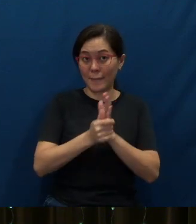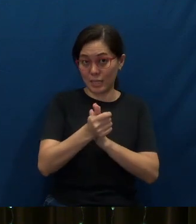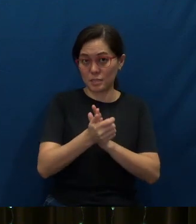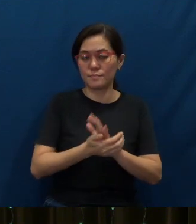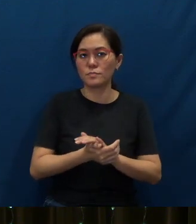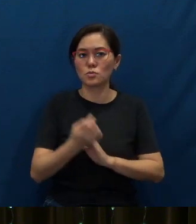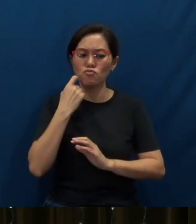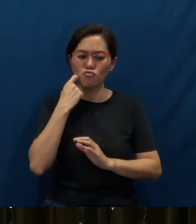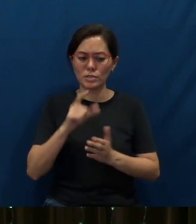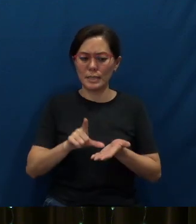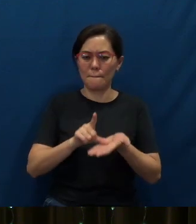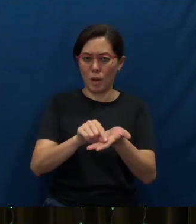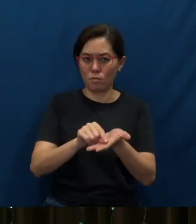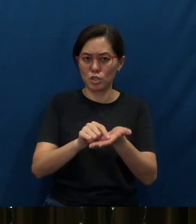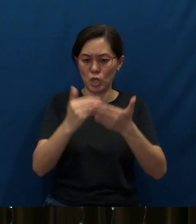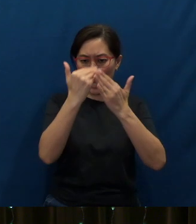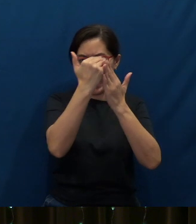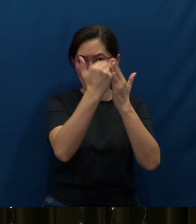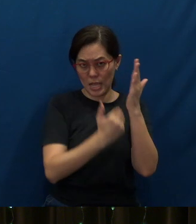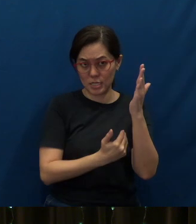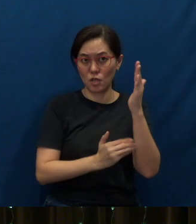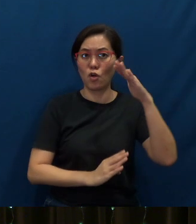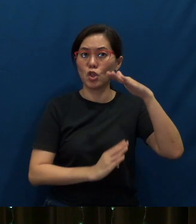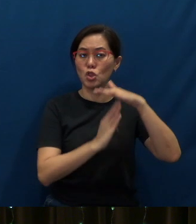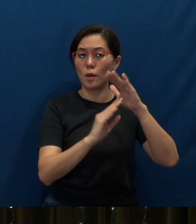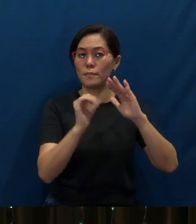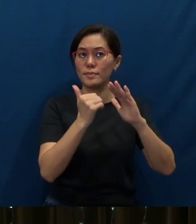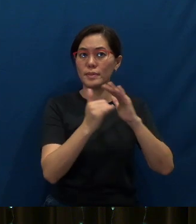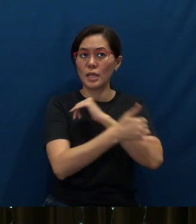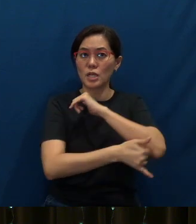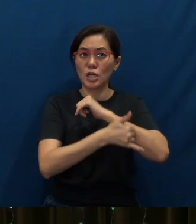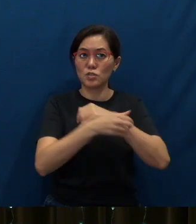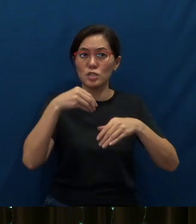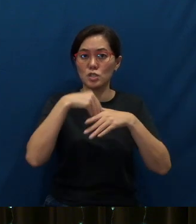recently published a list of the top 10 countries in the world